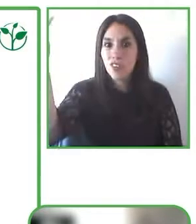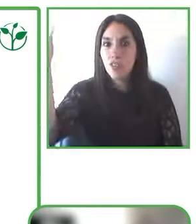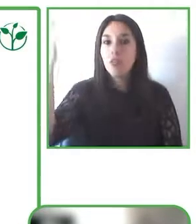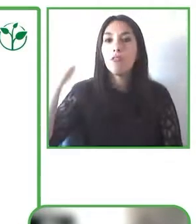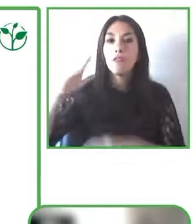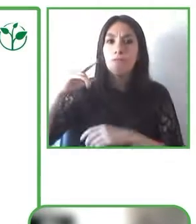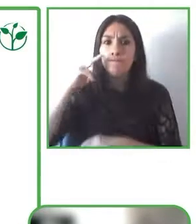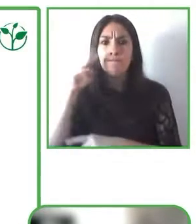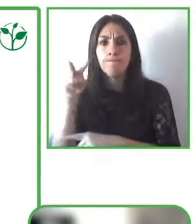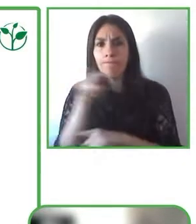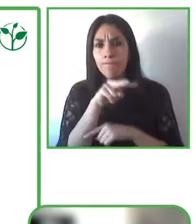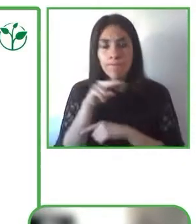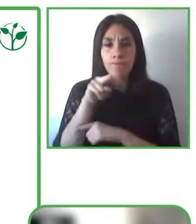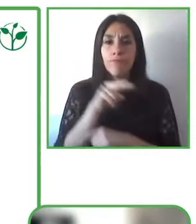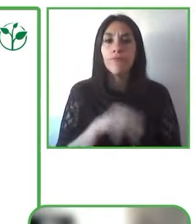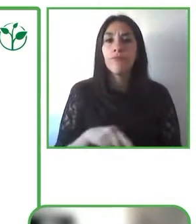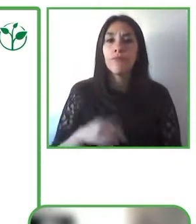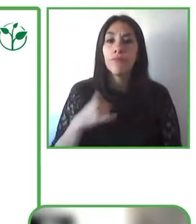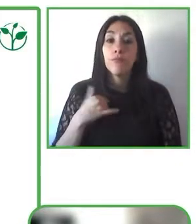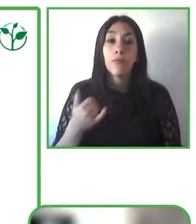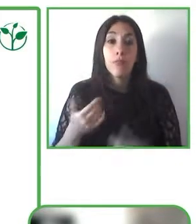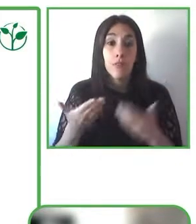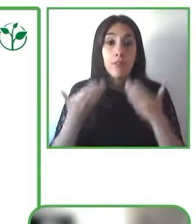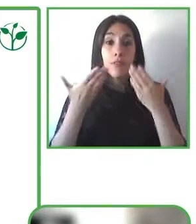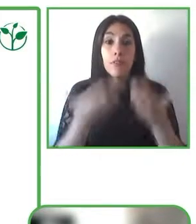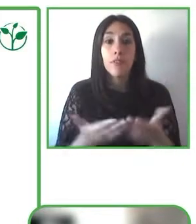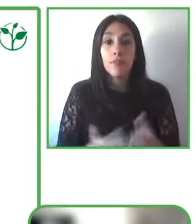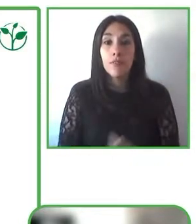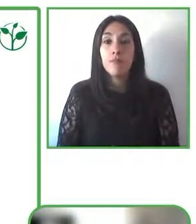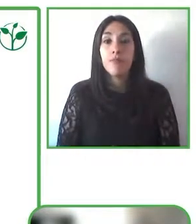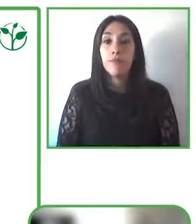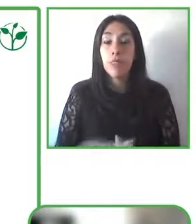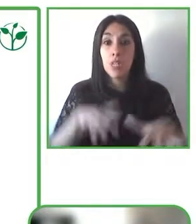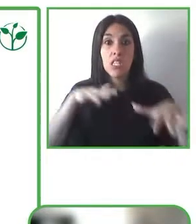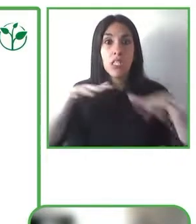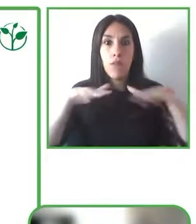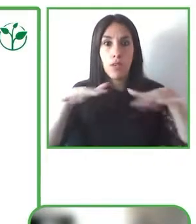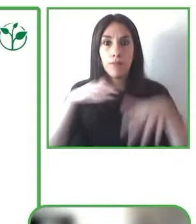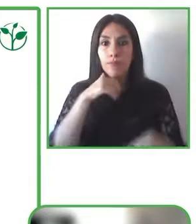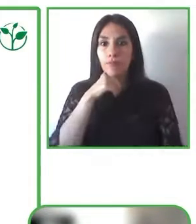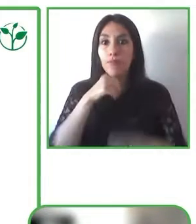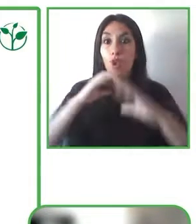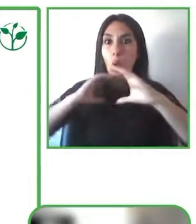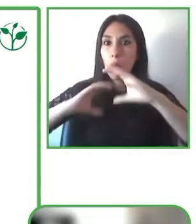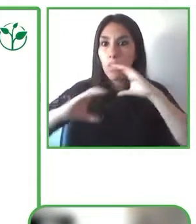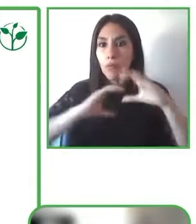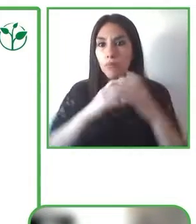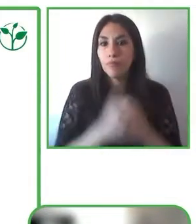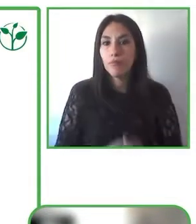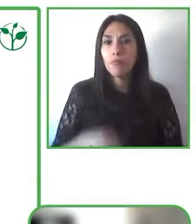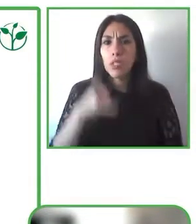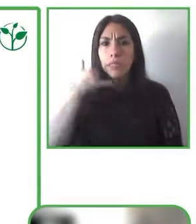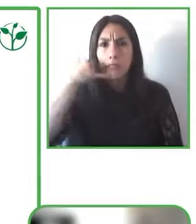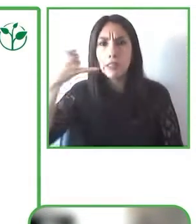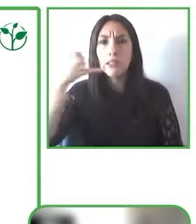providing a service or providing help for people that may not be aware of the types of features